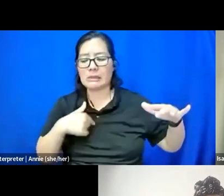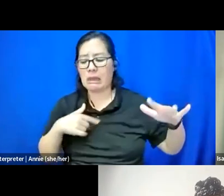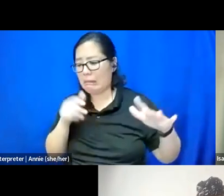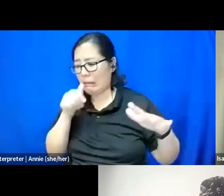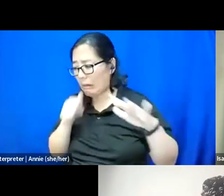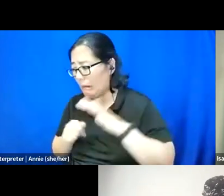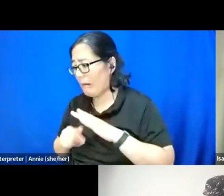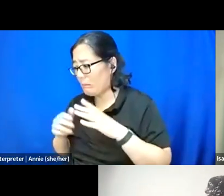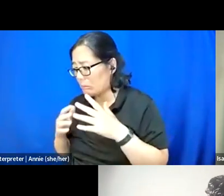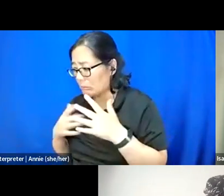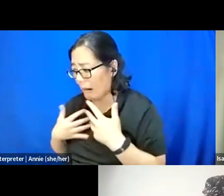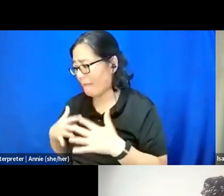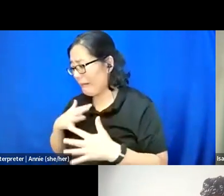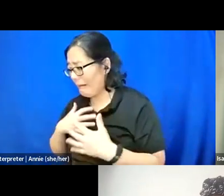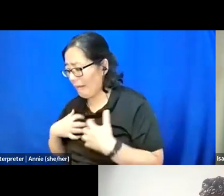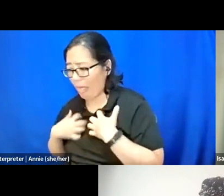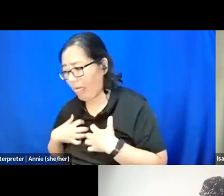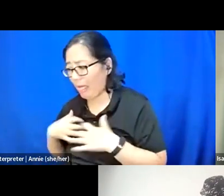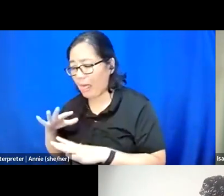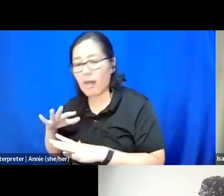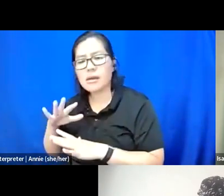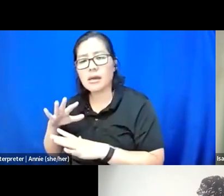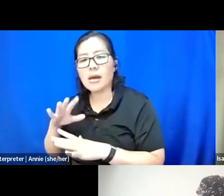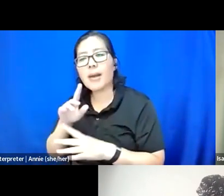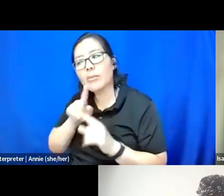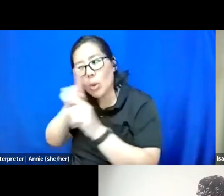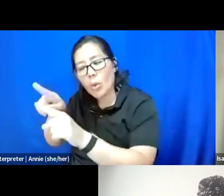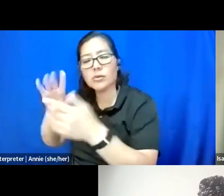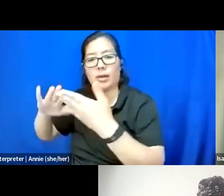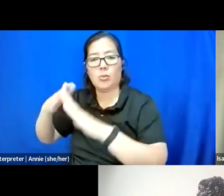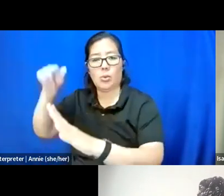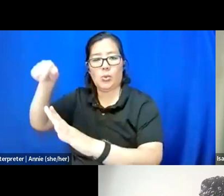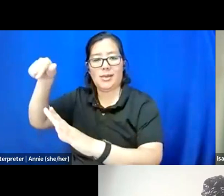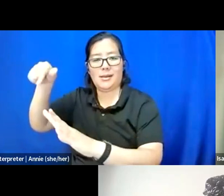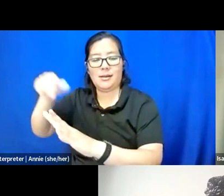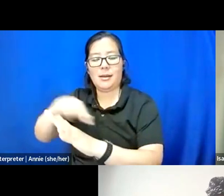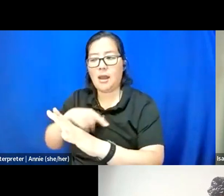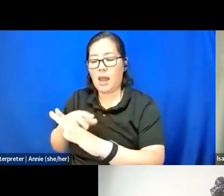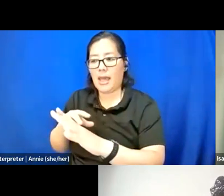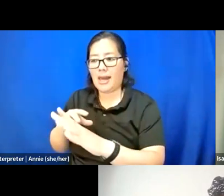I'm going to my community that I've spent the time to, like, cultivate and build and connect